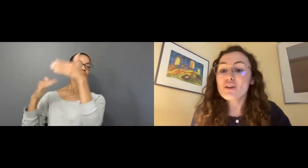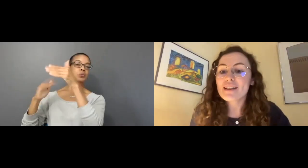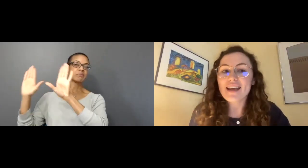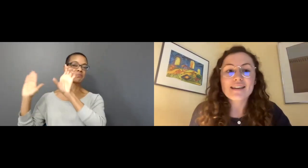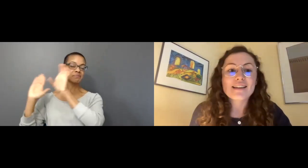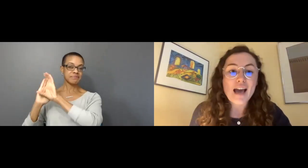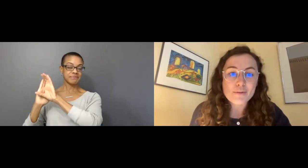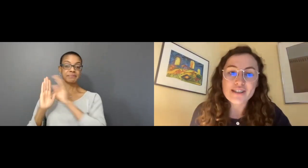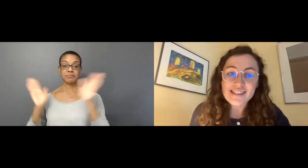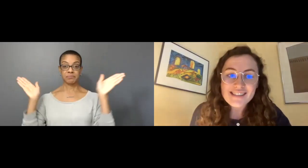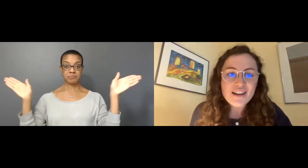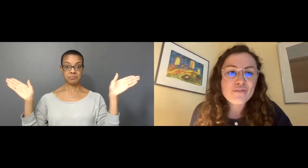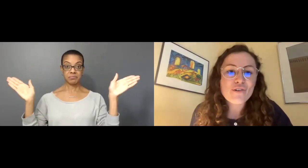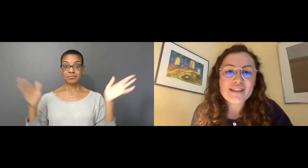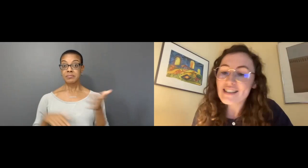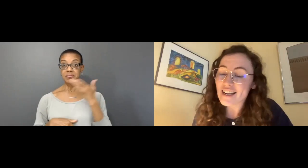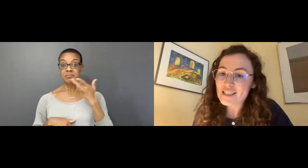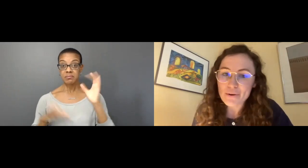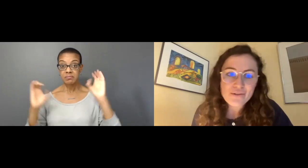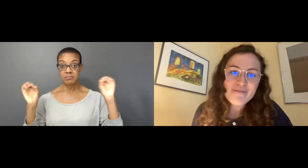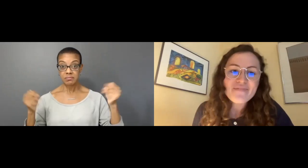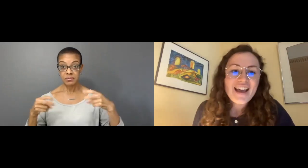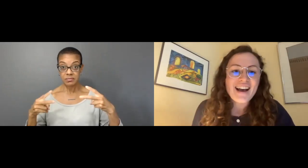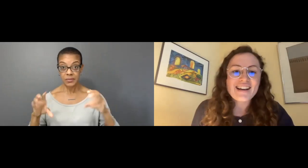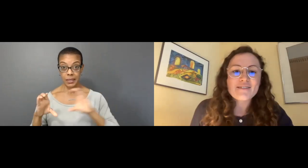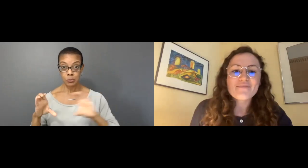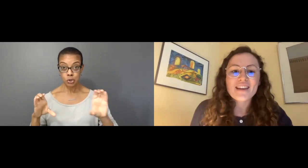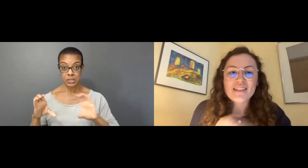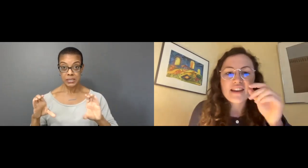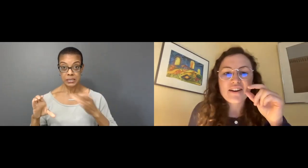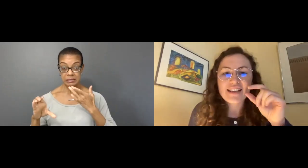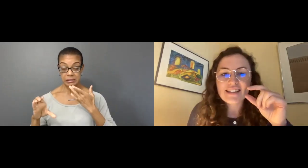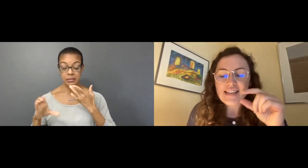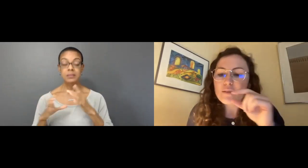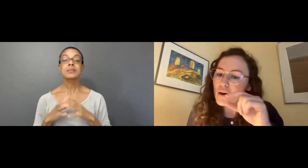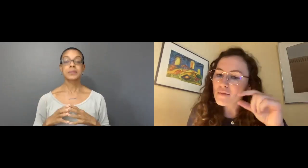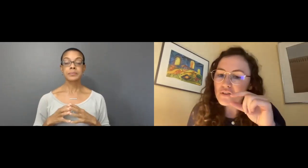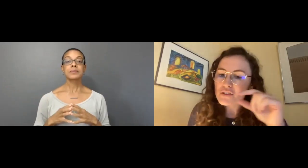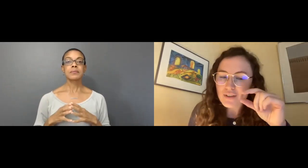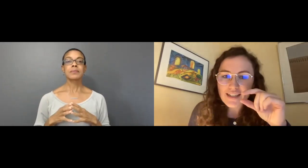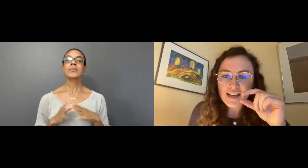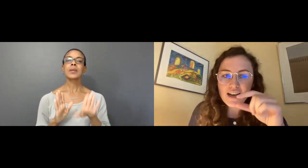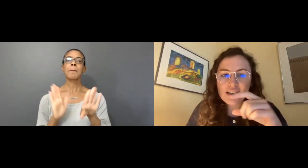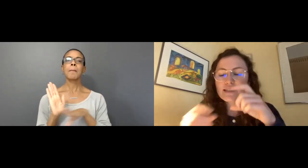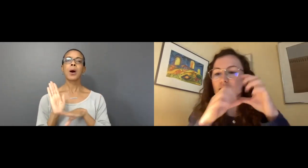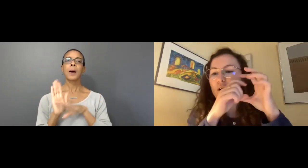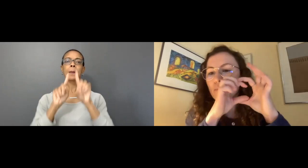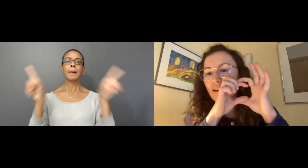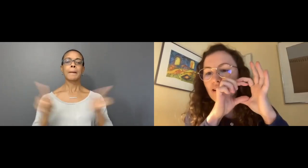If you would like captions for tonight's program, there is at the bottom of your screen a small button